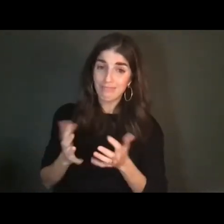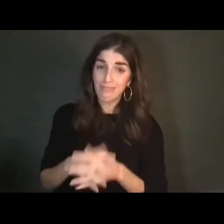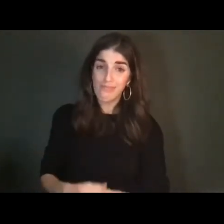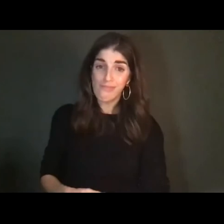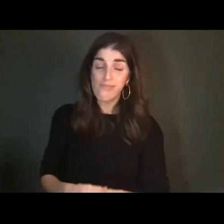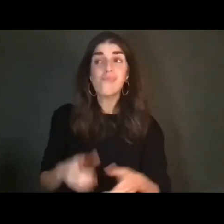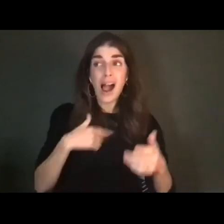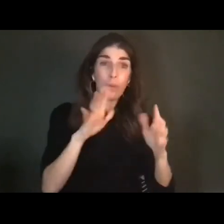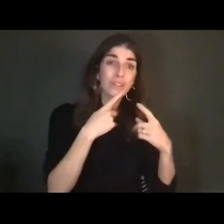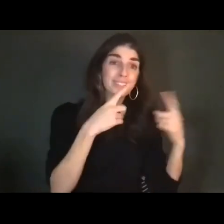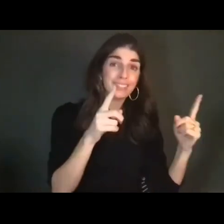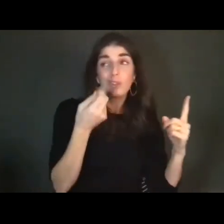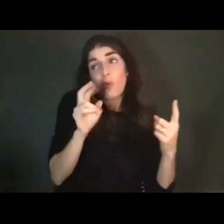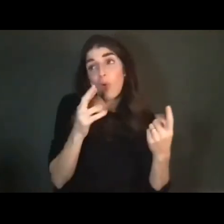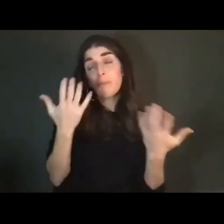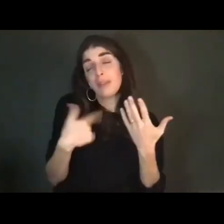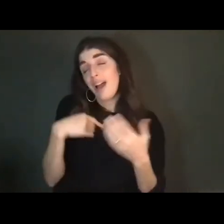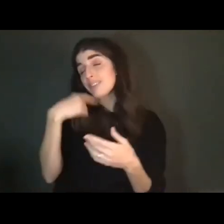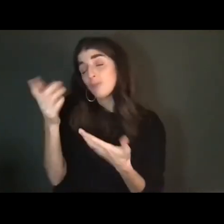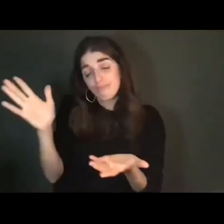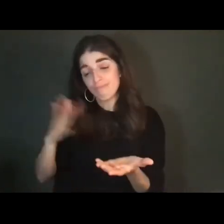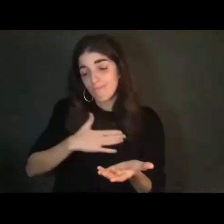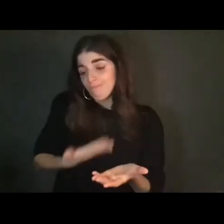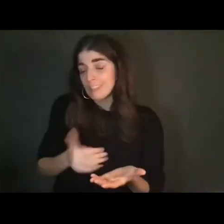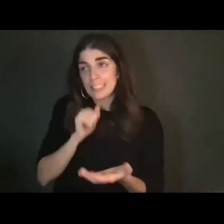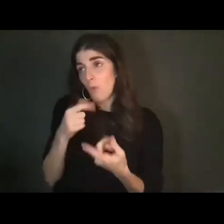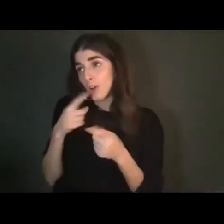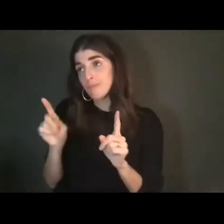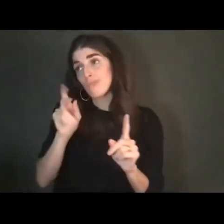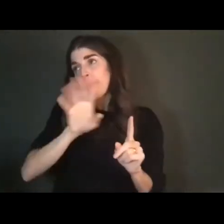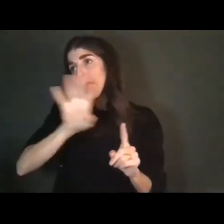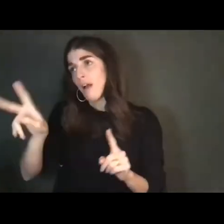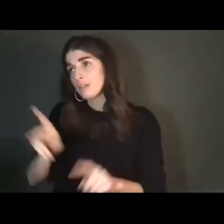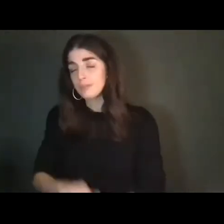out." Yesterday, I went over for my things, and